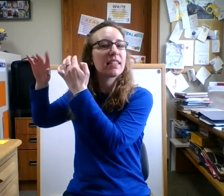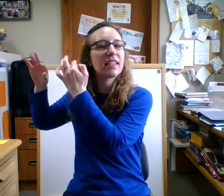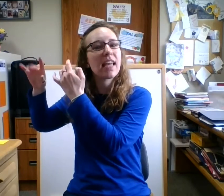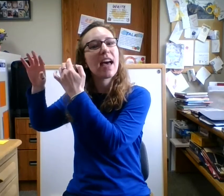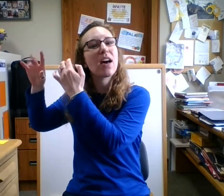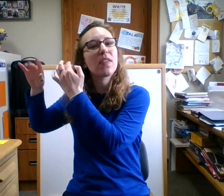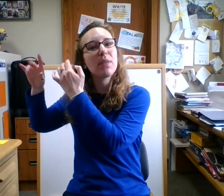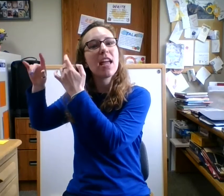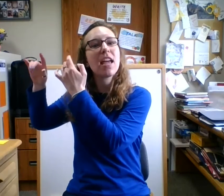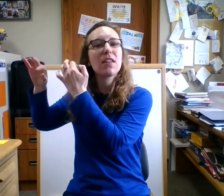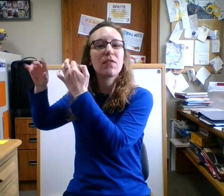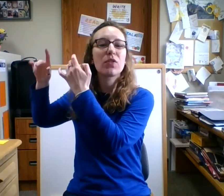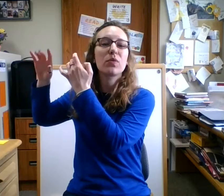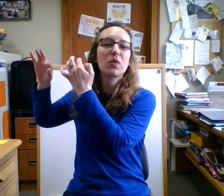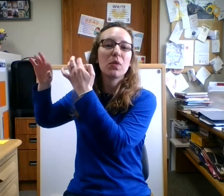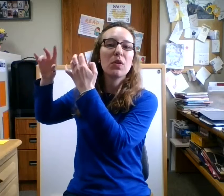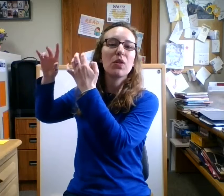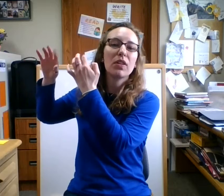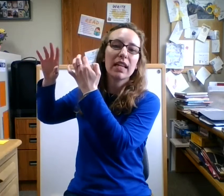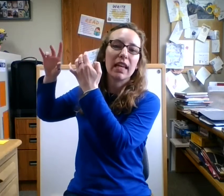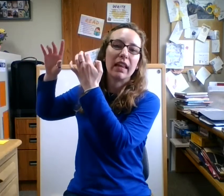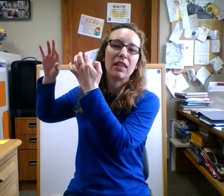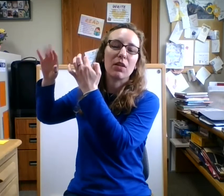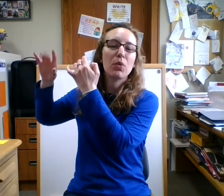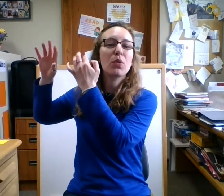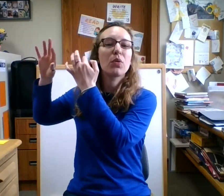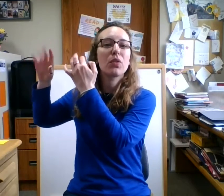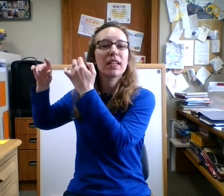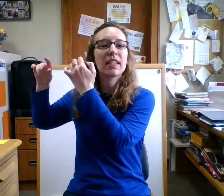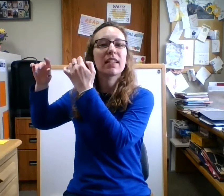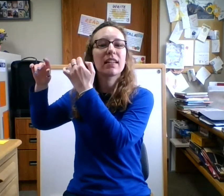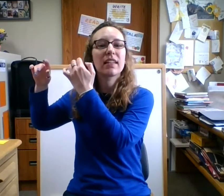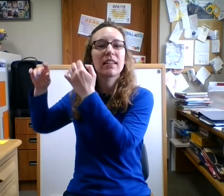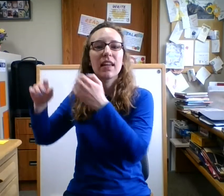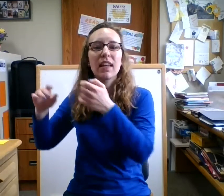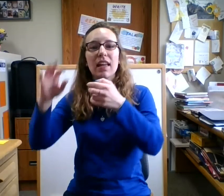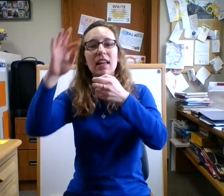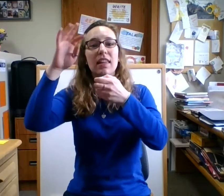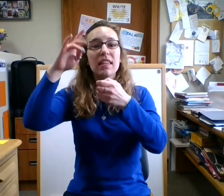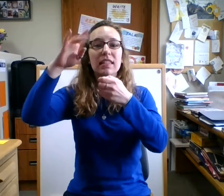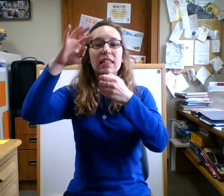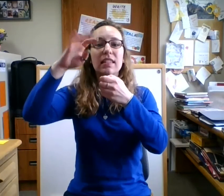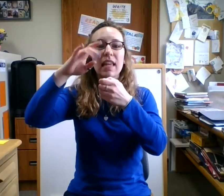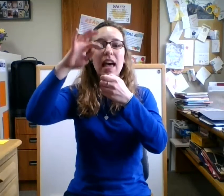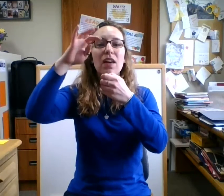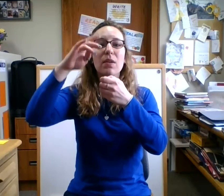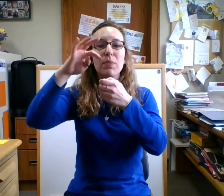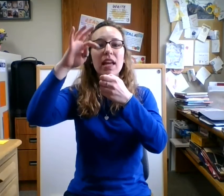is how they play the flute so early in the morning this is how they play